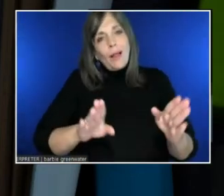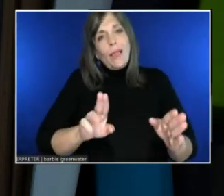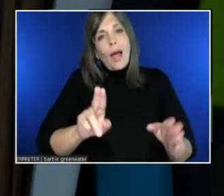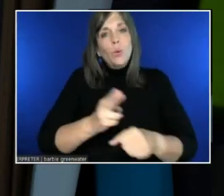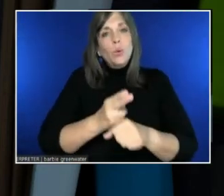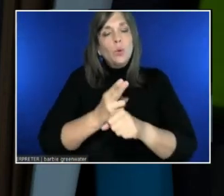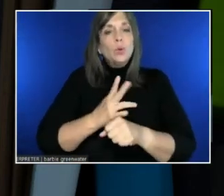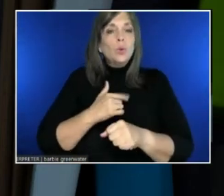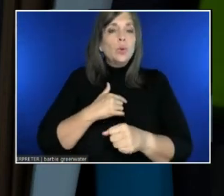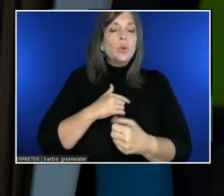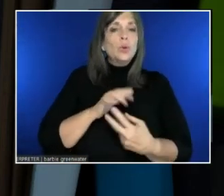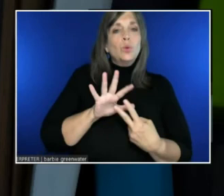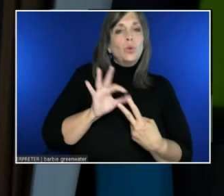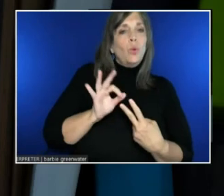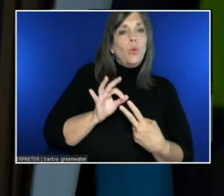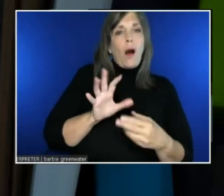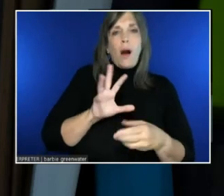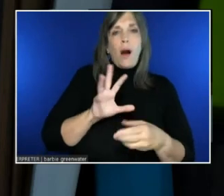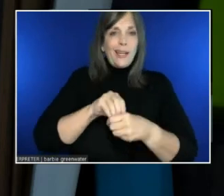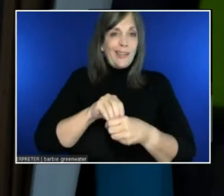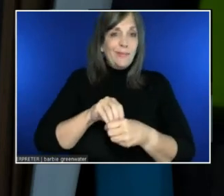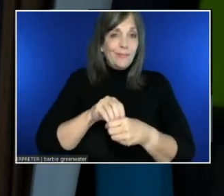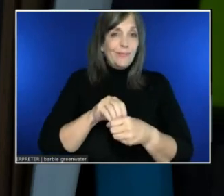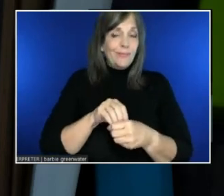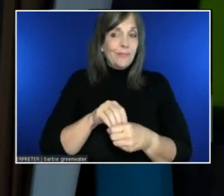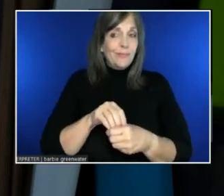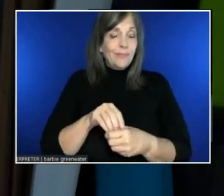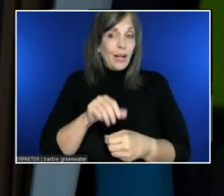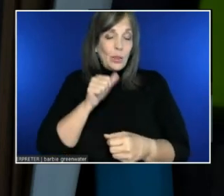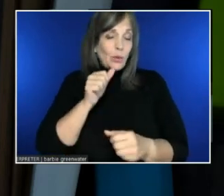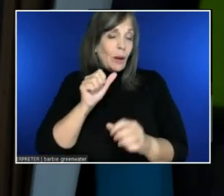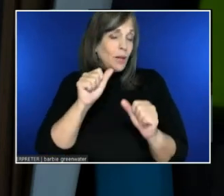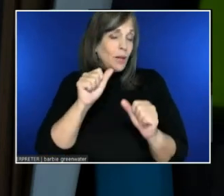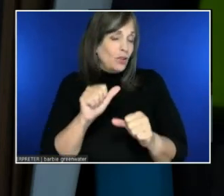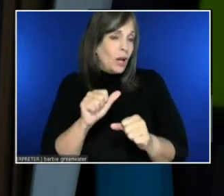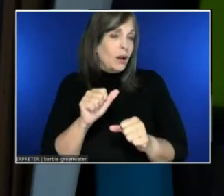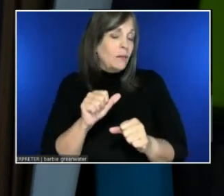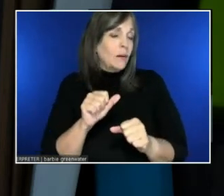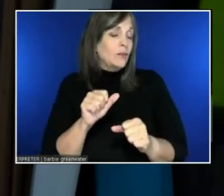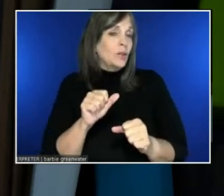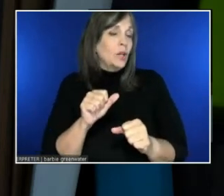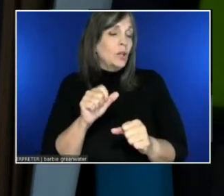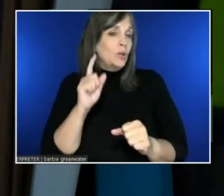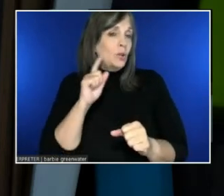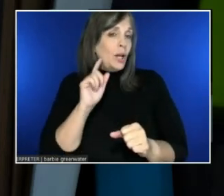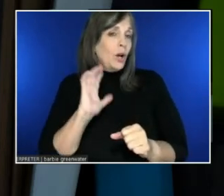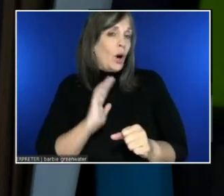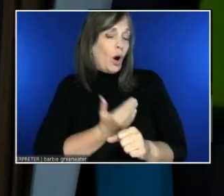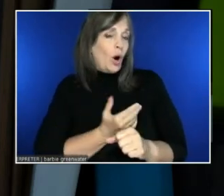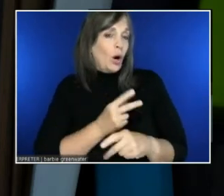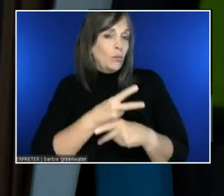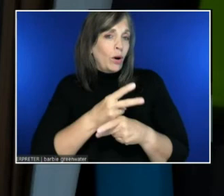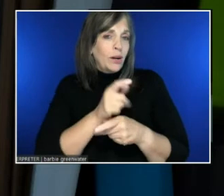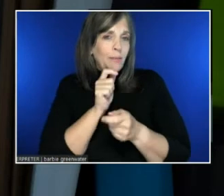So I'm not surprised to hear that the name of our product maybe isn't transcribed correctly. I will look into that.